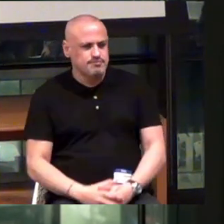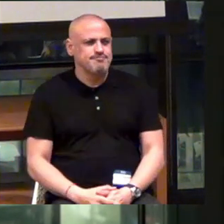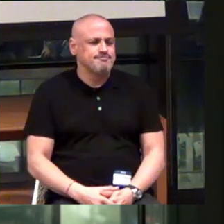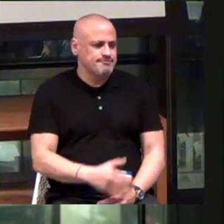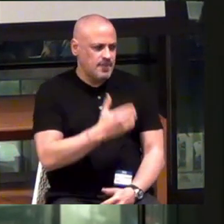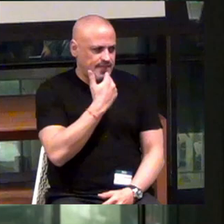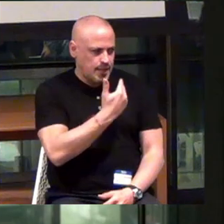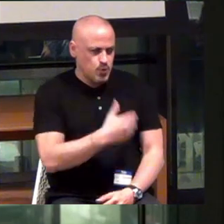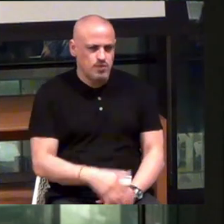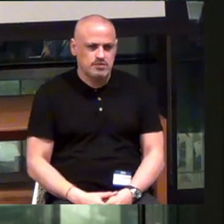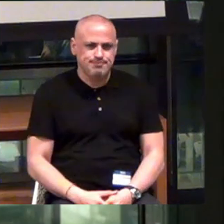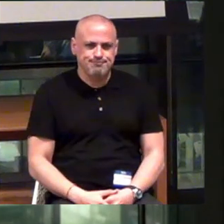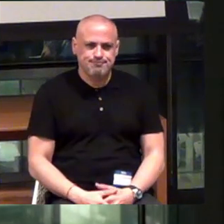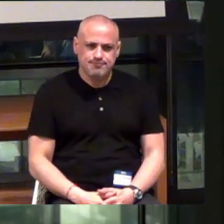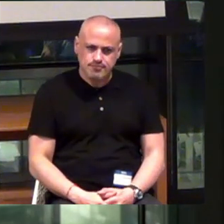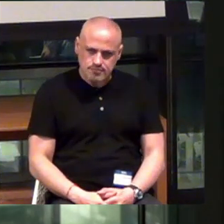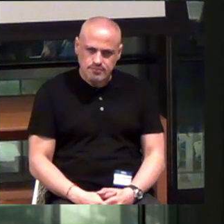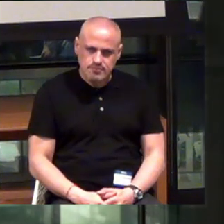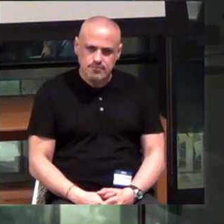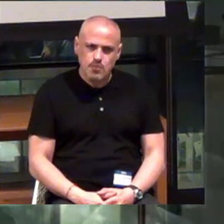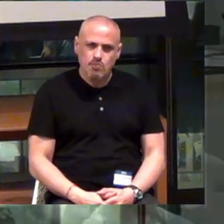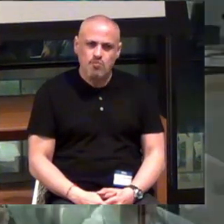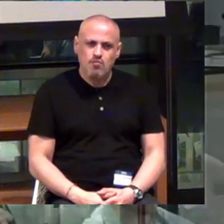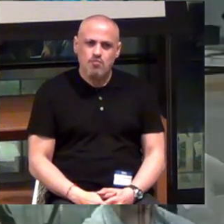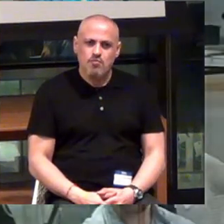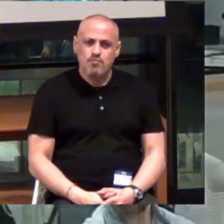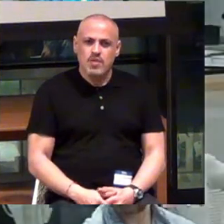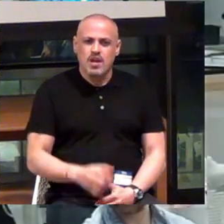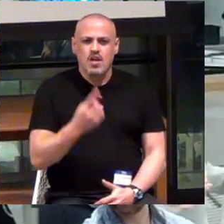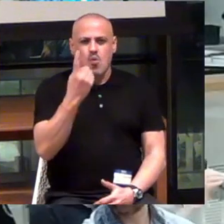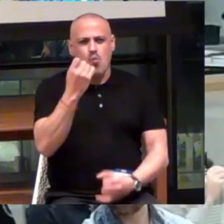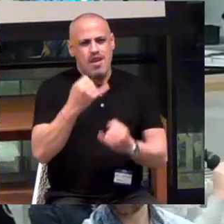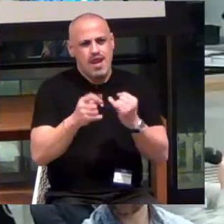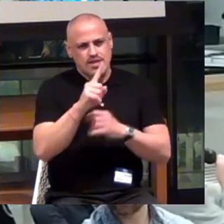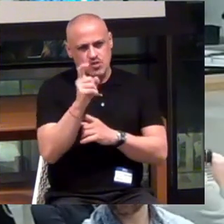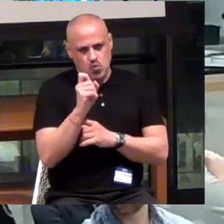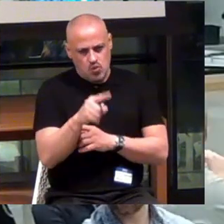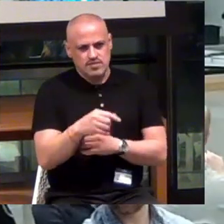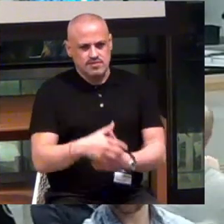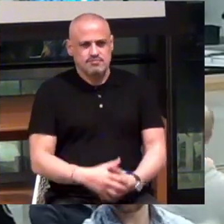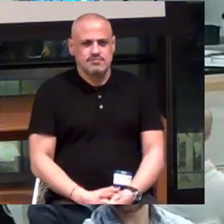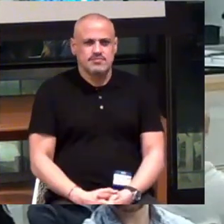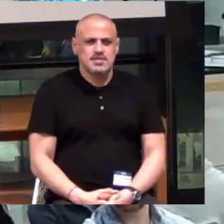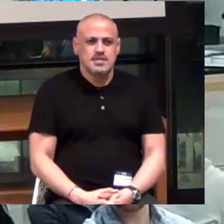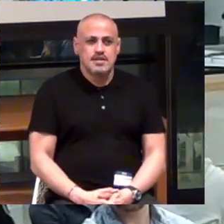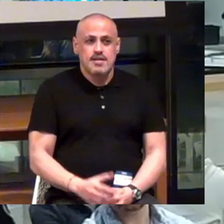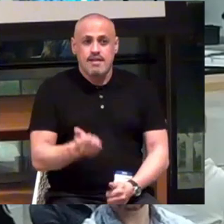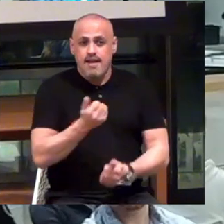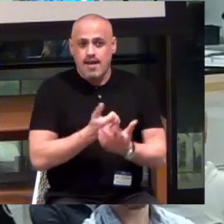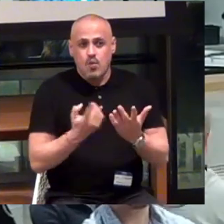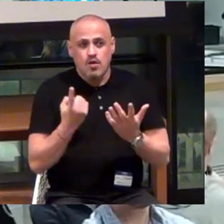Thank you. We're gonna do one last question. Do we have anyone?